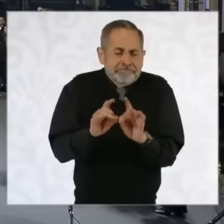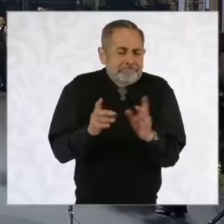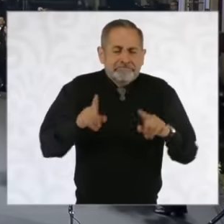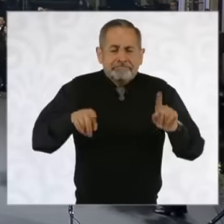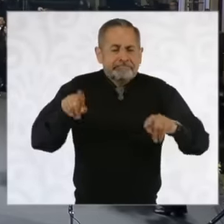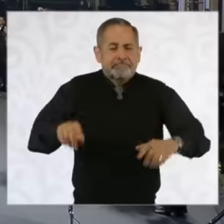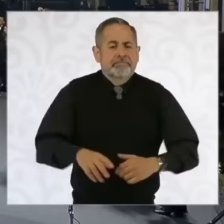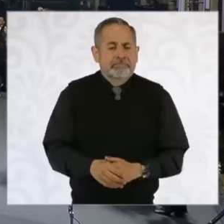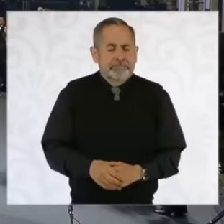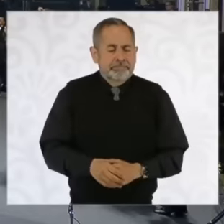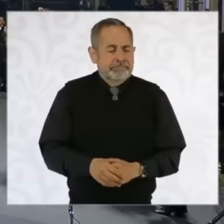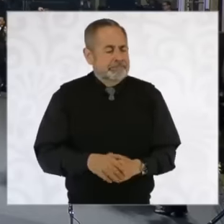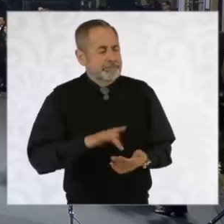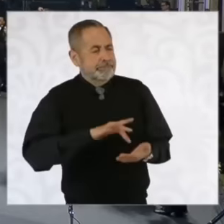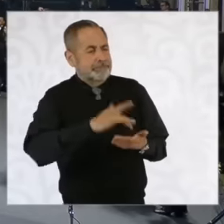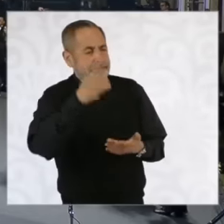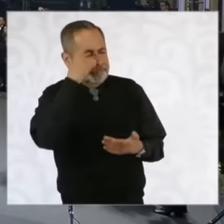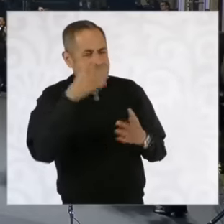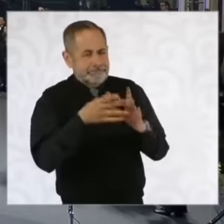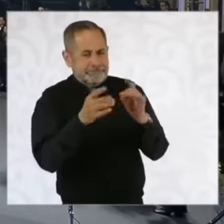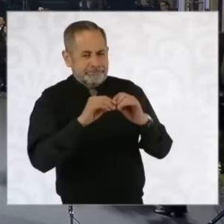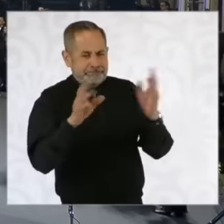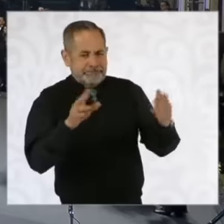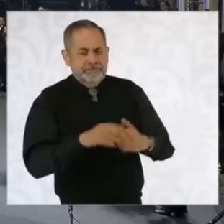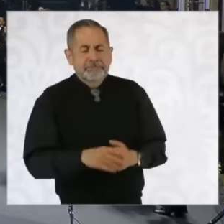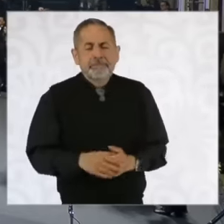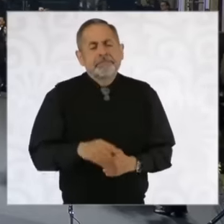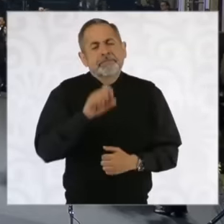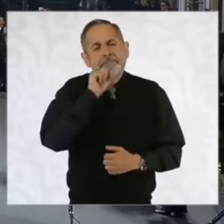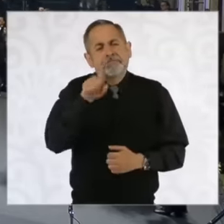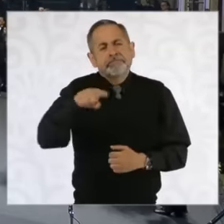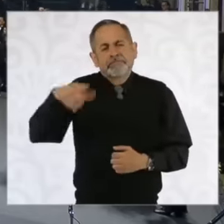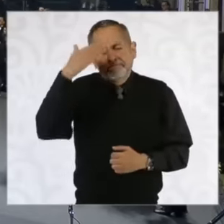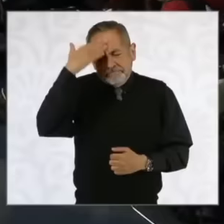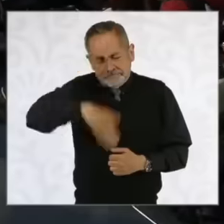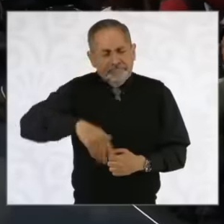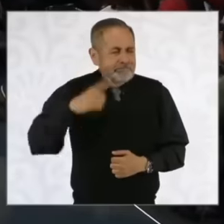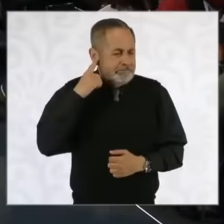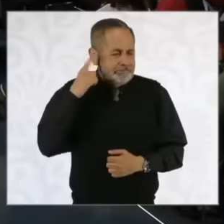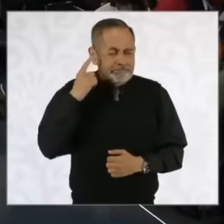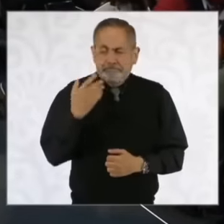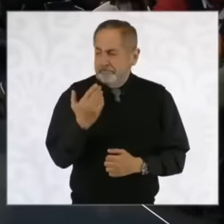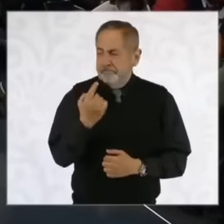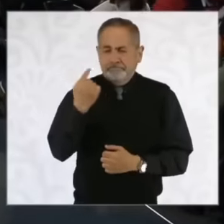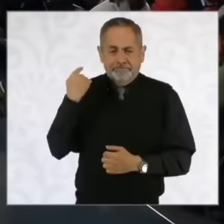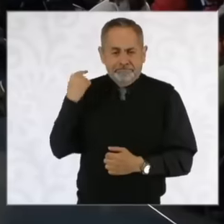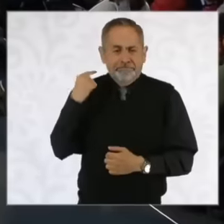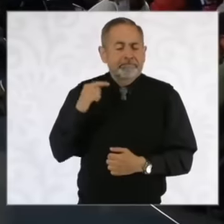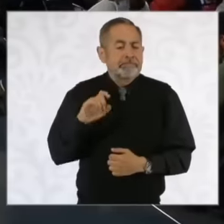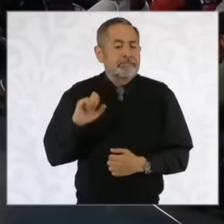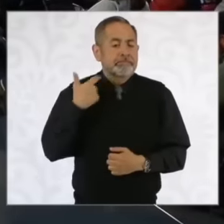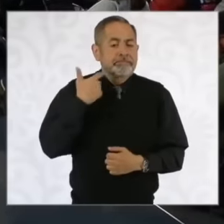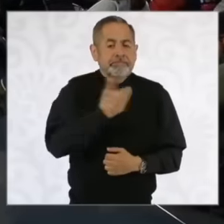for that clarification and also, as you know, this weekend, former President Evo Morales